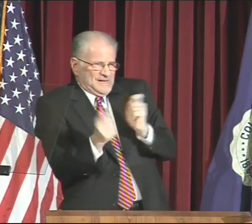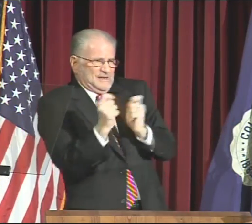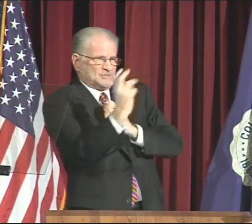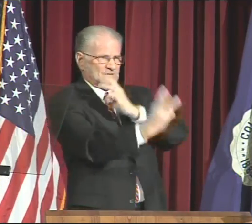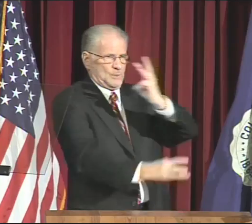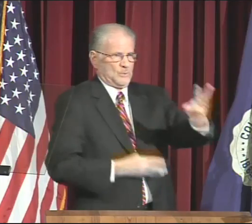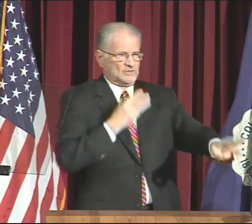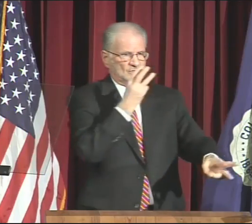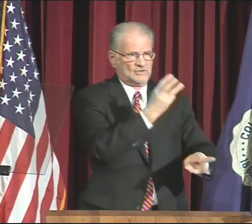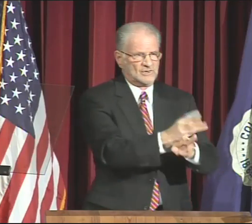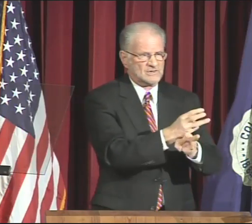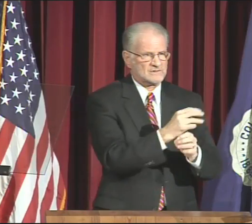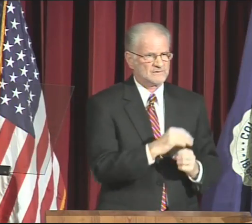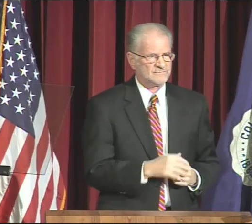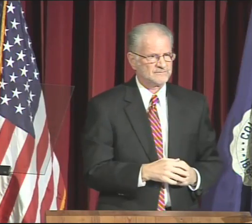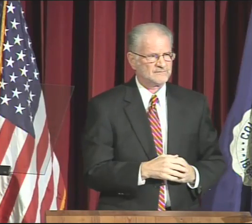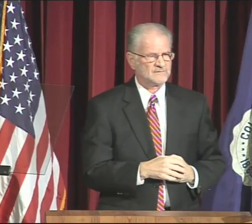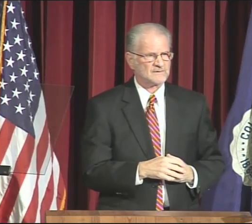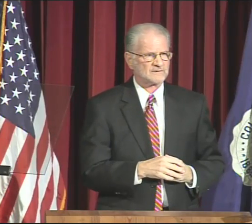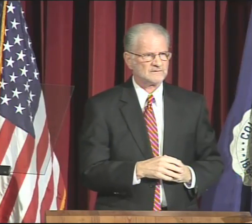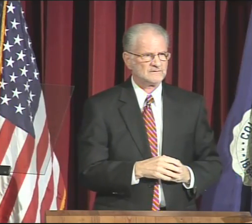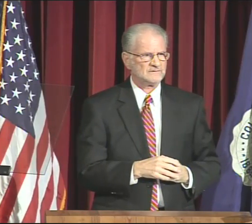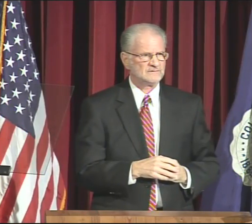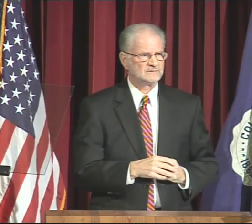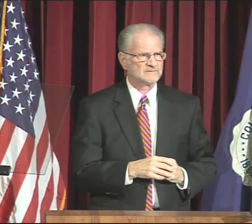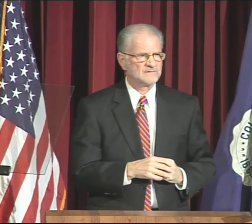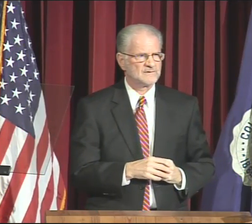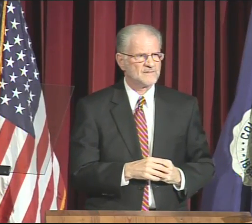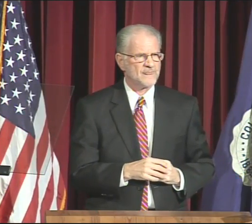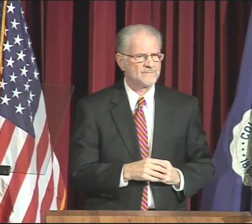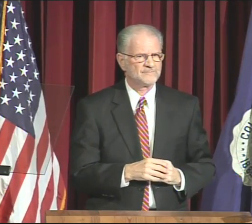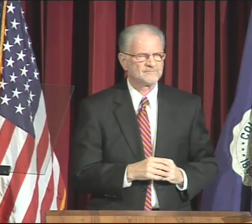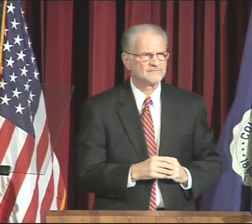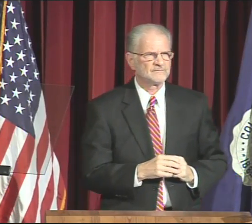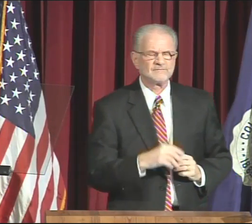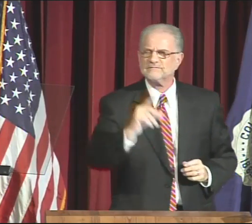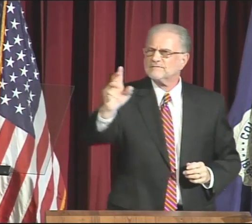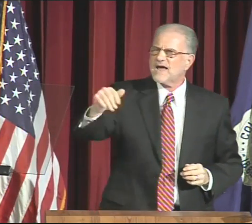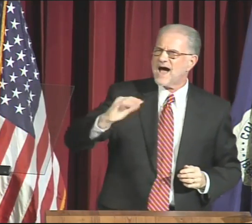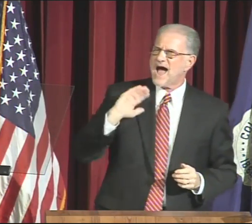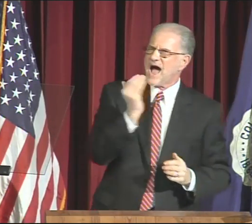technological, and rapidly changing world.